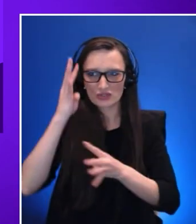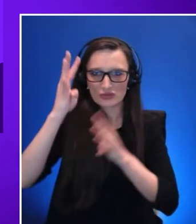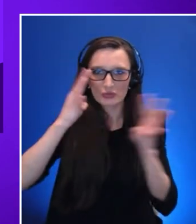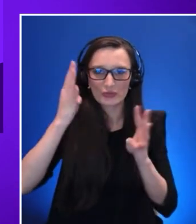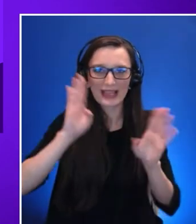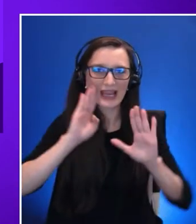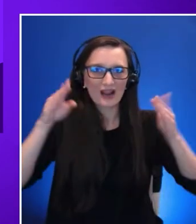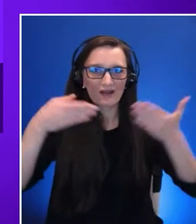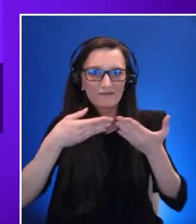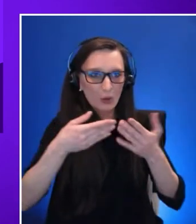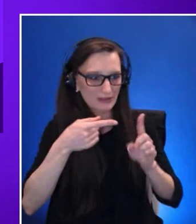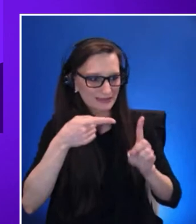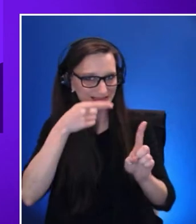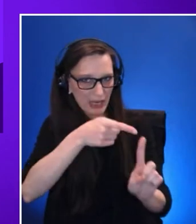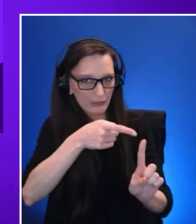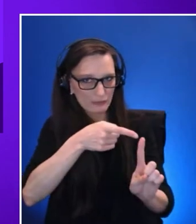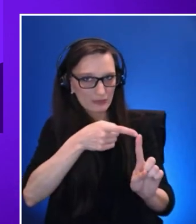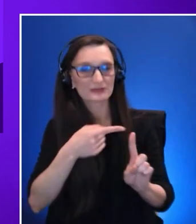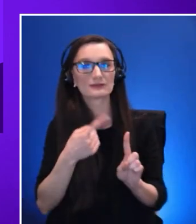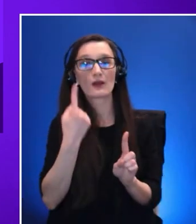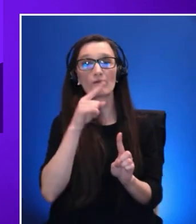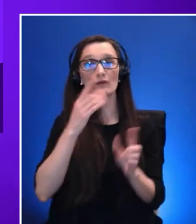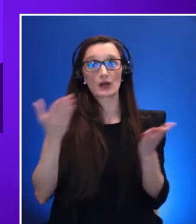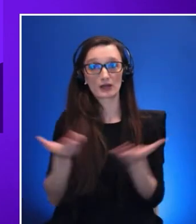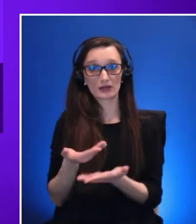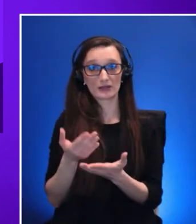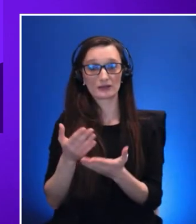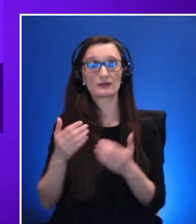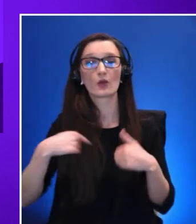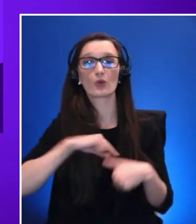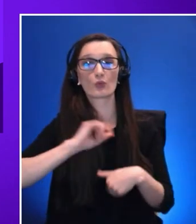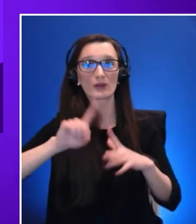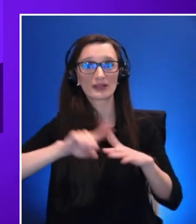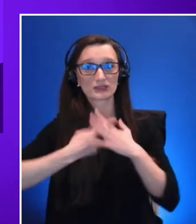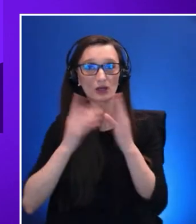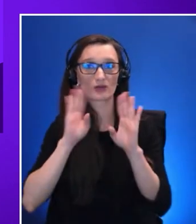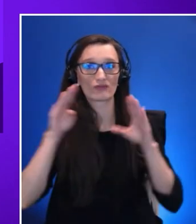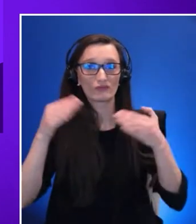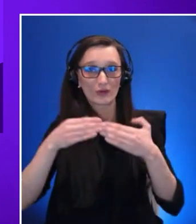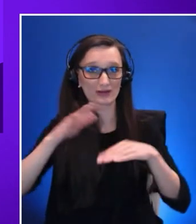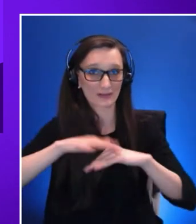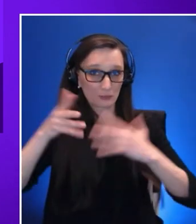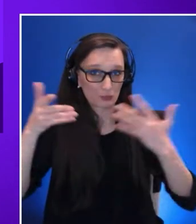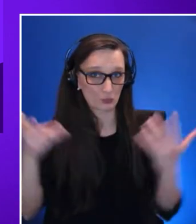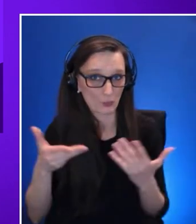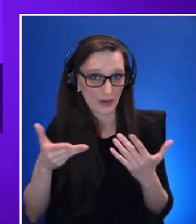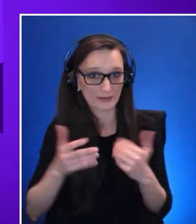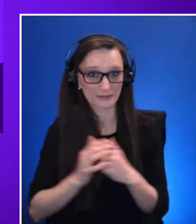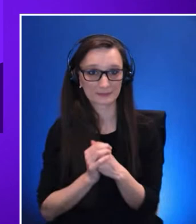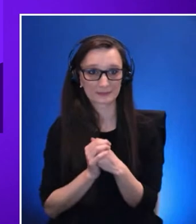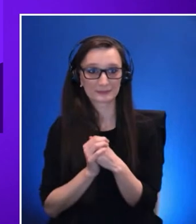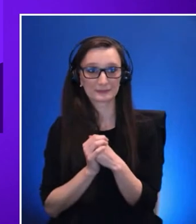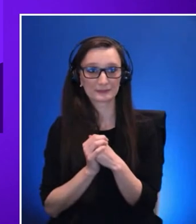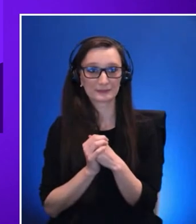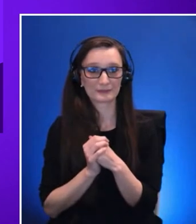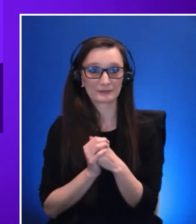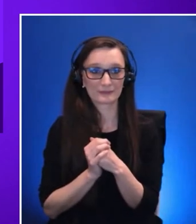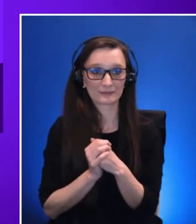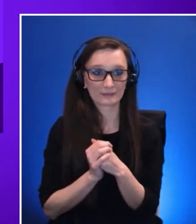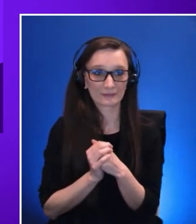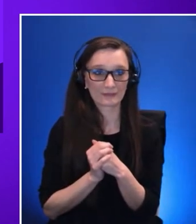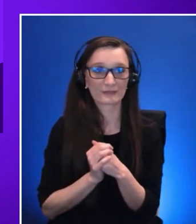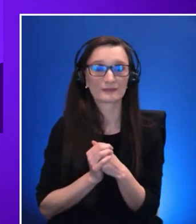in Accenture we have started to focus on auditory, cognitive, mobility, and visual, amongst other